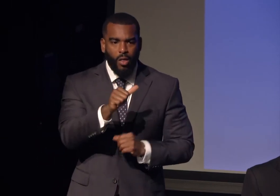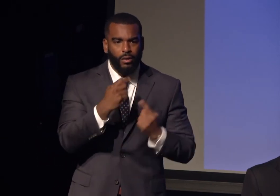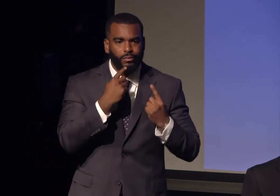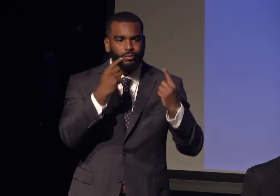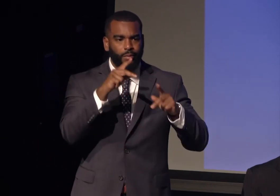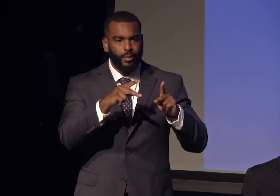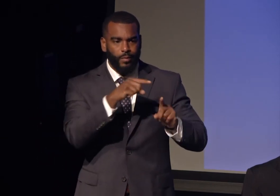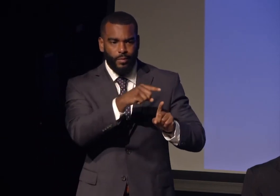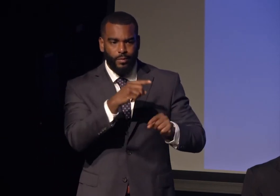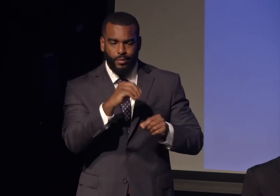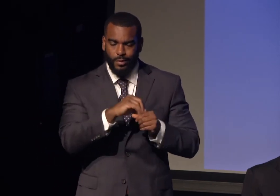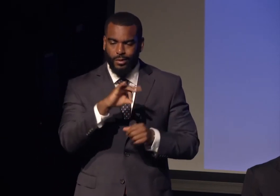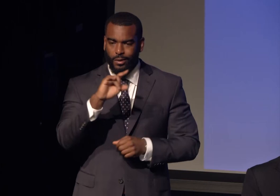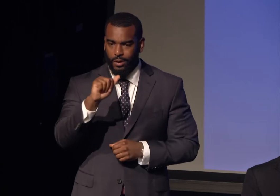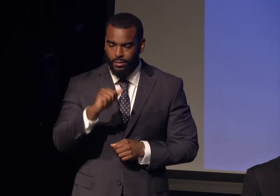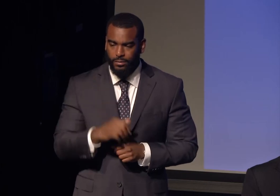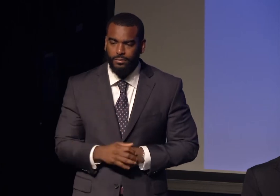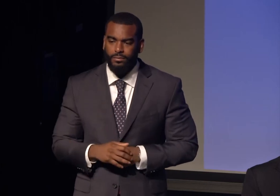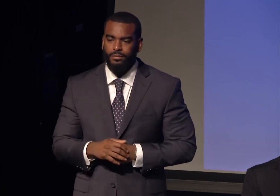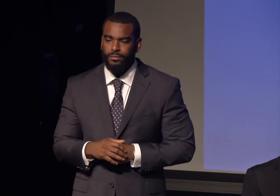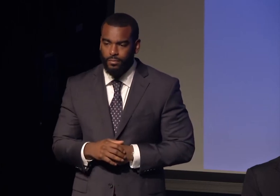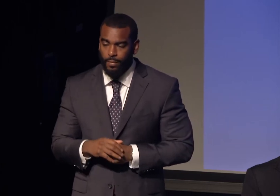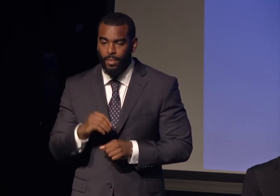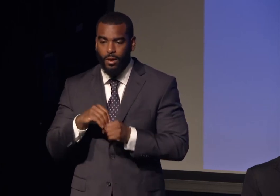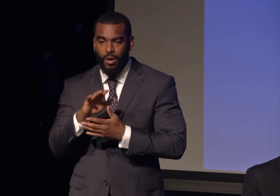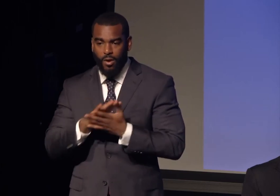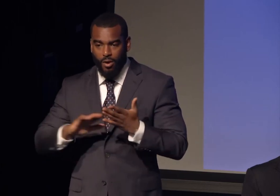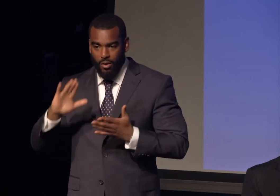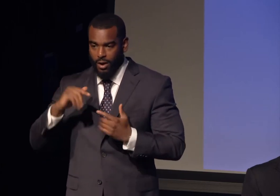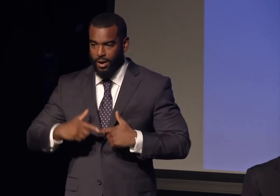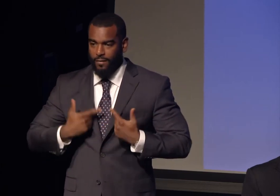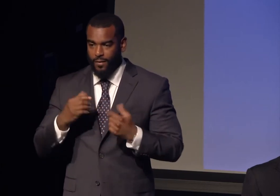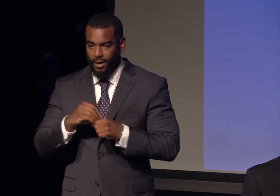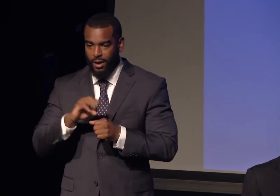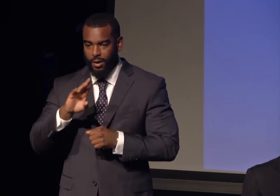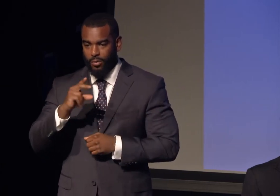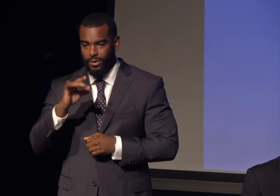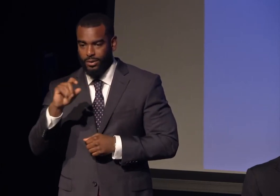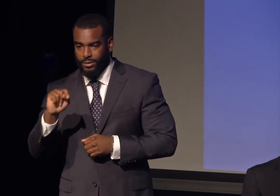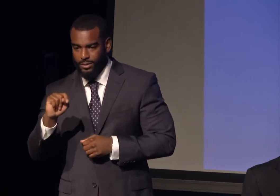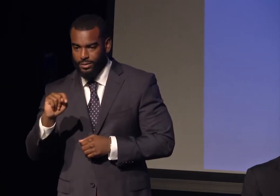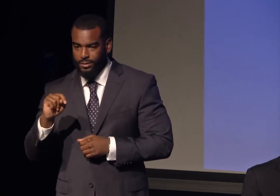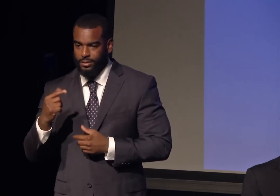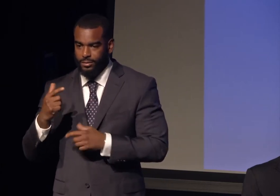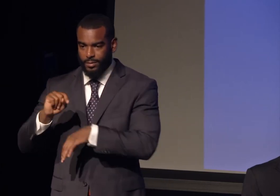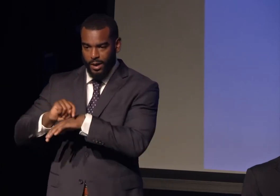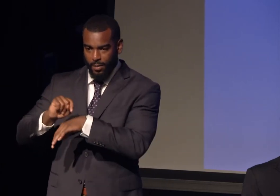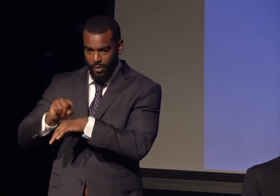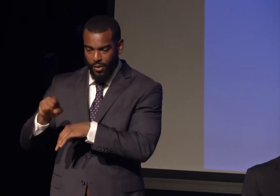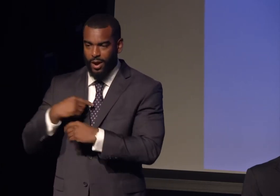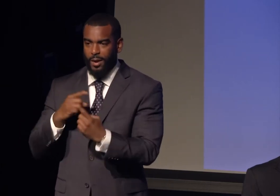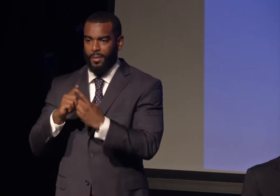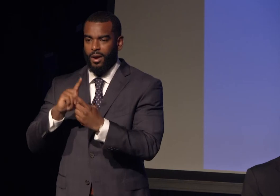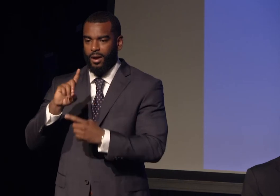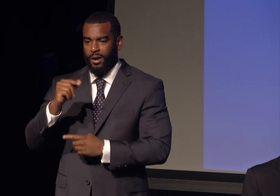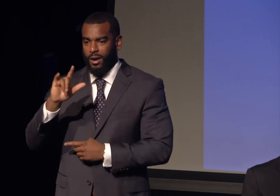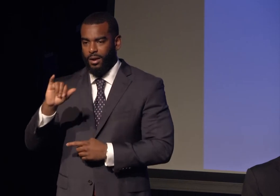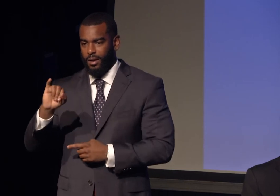In college, I went to, I lived for a semester in a Buddhist monastery. I met the Dalai Lama. I've been very fortunate to spend a lot of time around him.